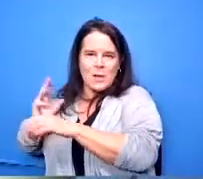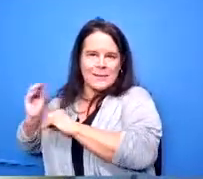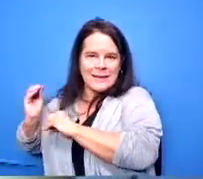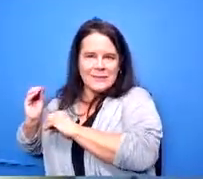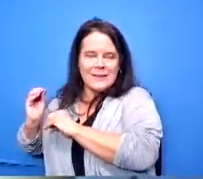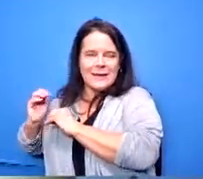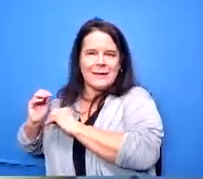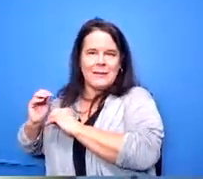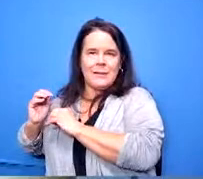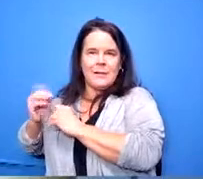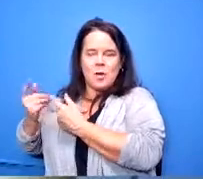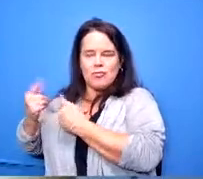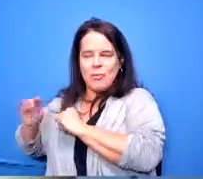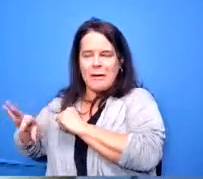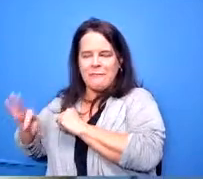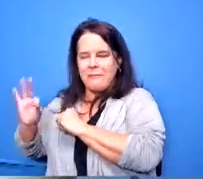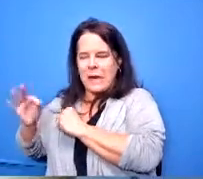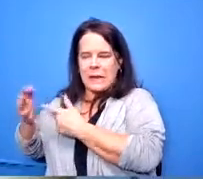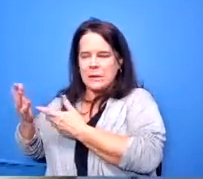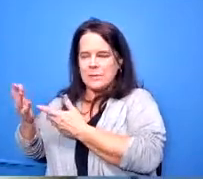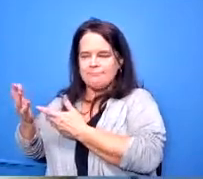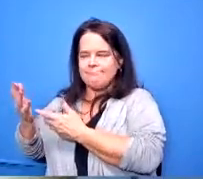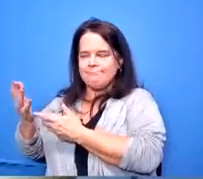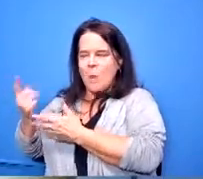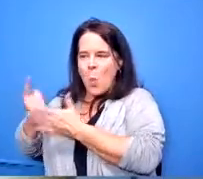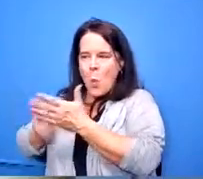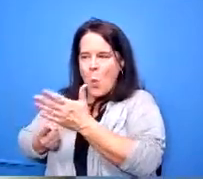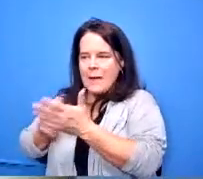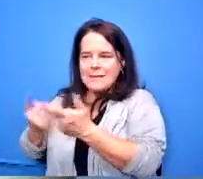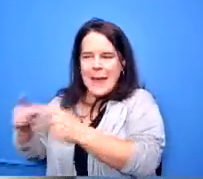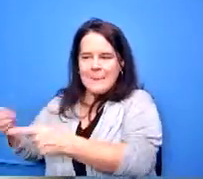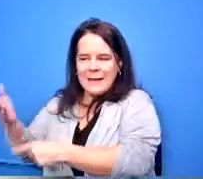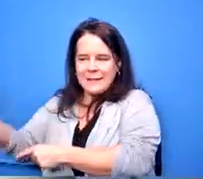and you can really see the difference and it could be as simple as the schools that have